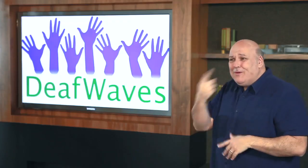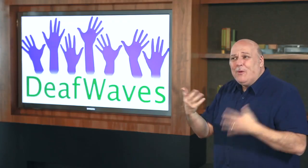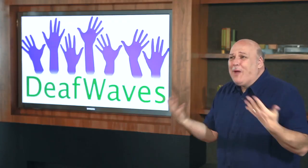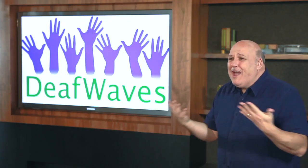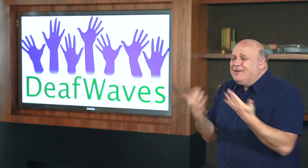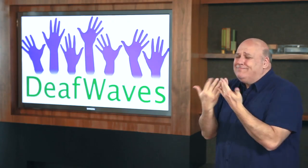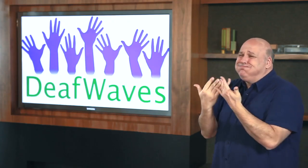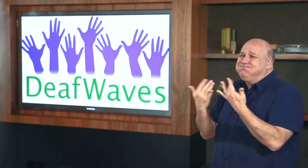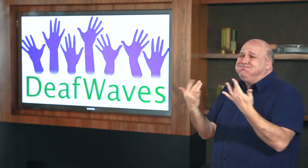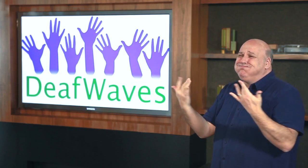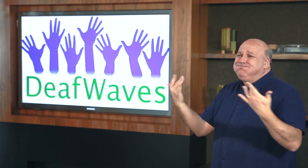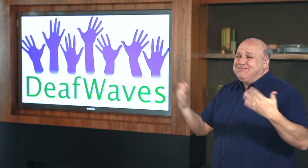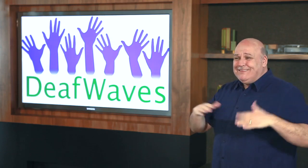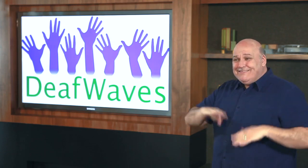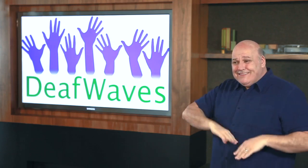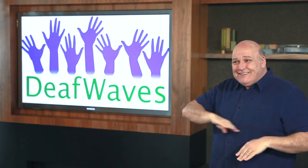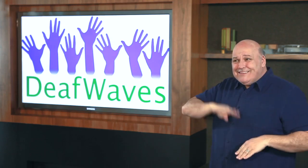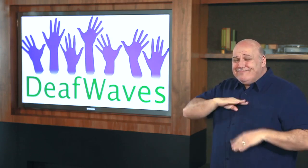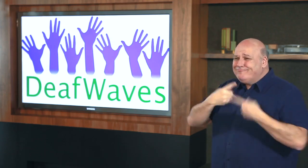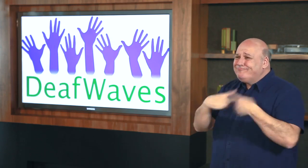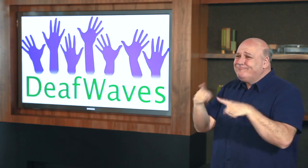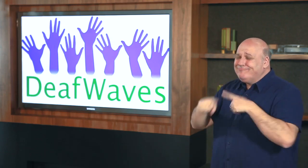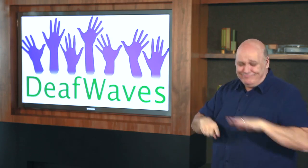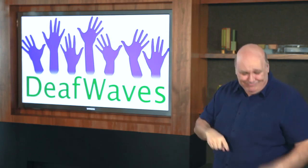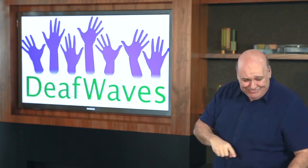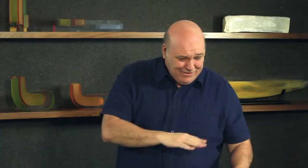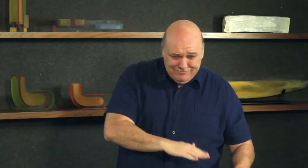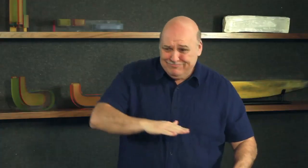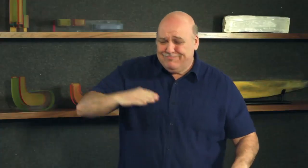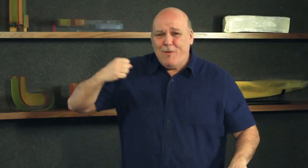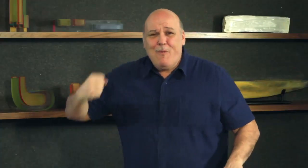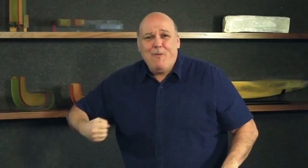We should have something exciting for our viewers….